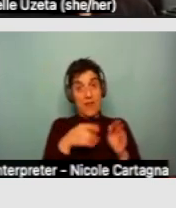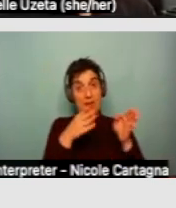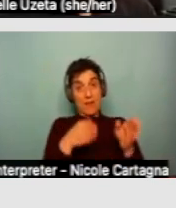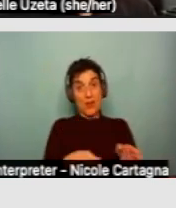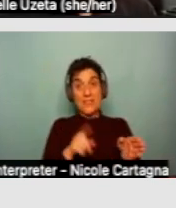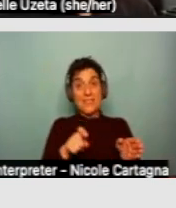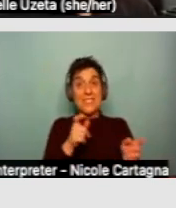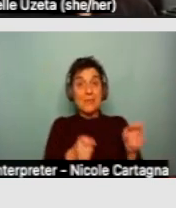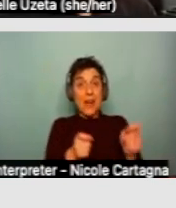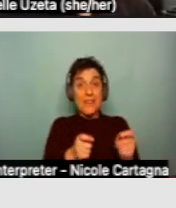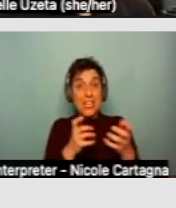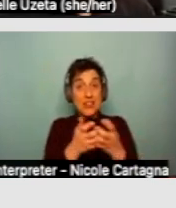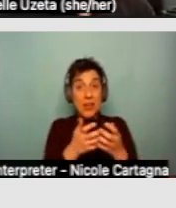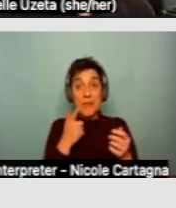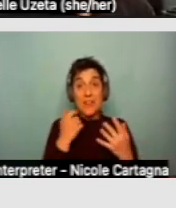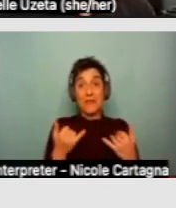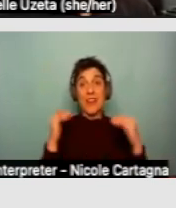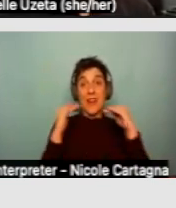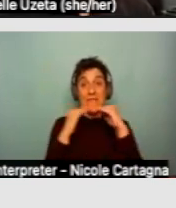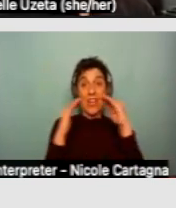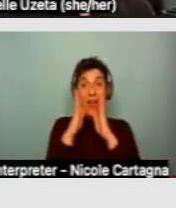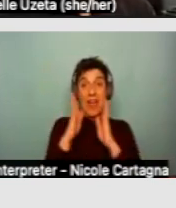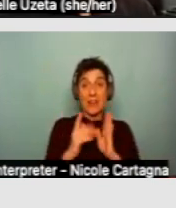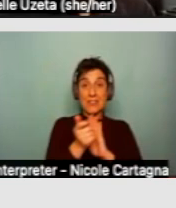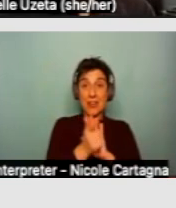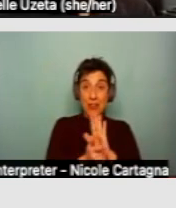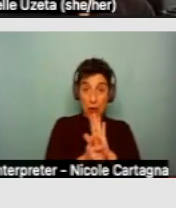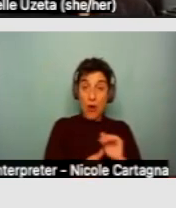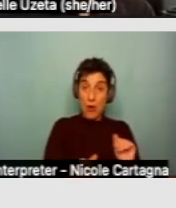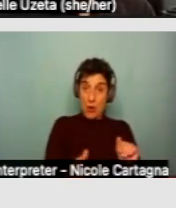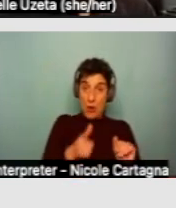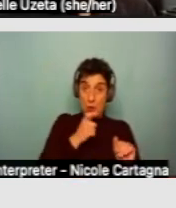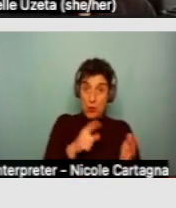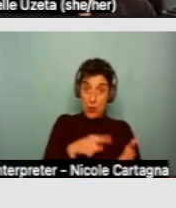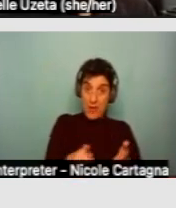Because currently under fair housing law, the costs of needing modifications generally